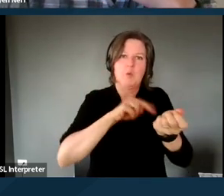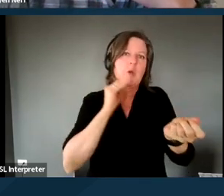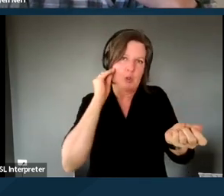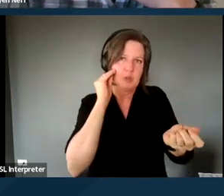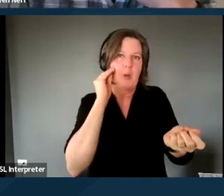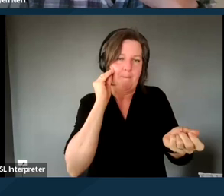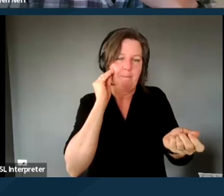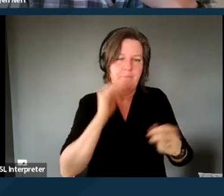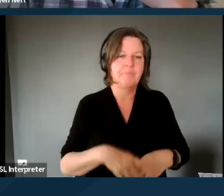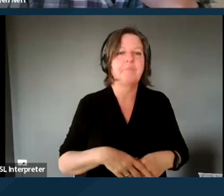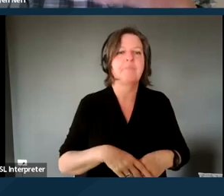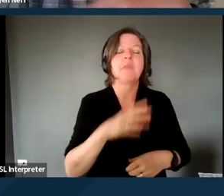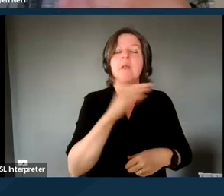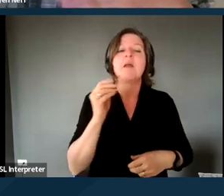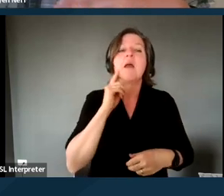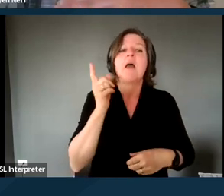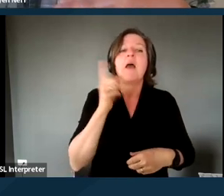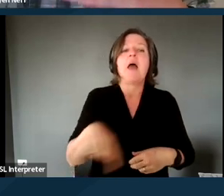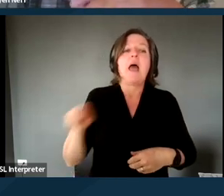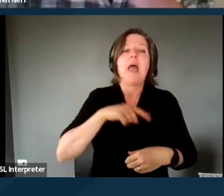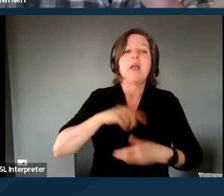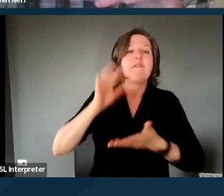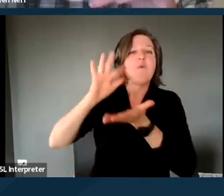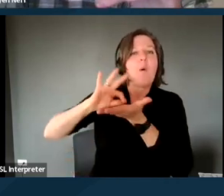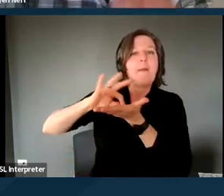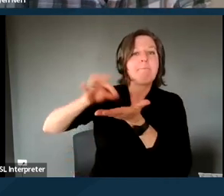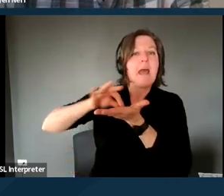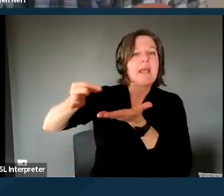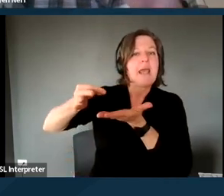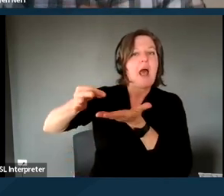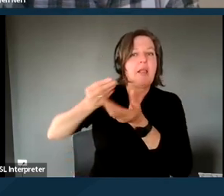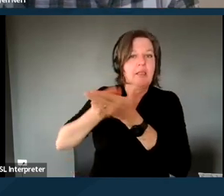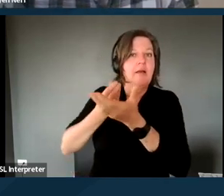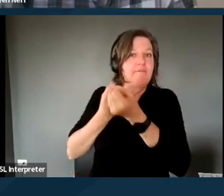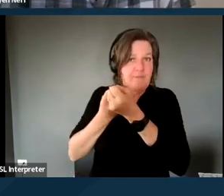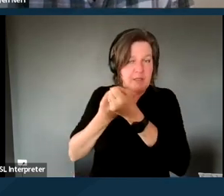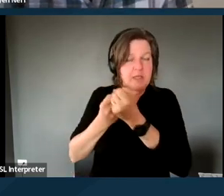and to those with Medi-Cal funded residents living in nursing facilities.